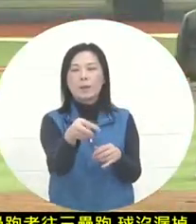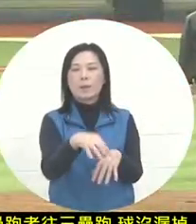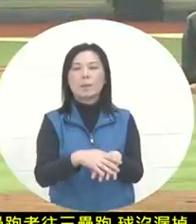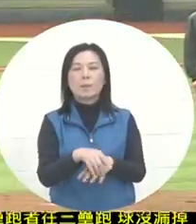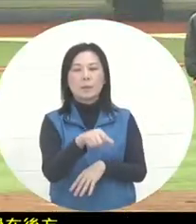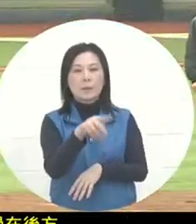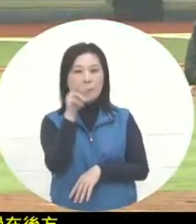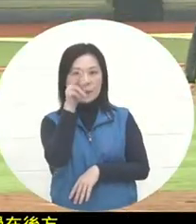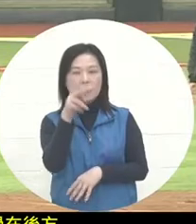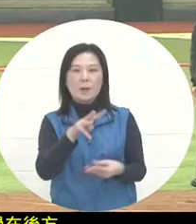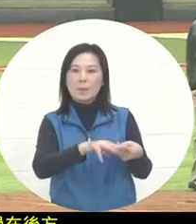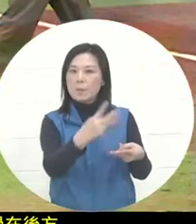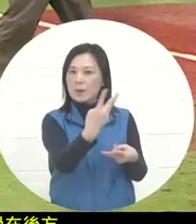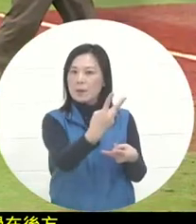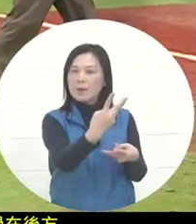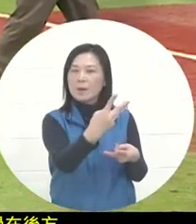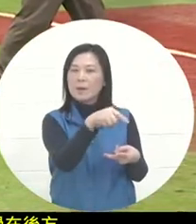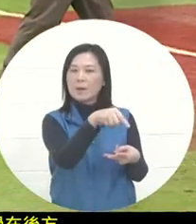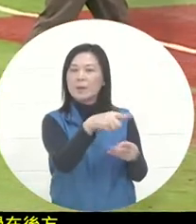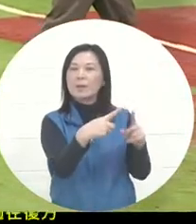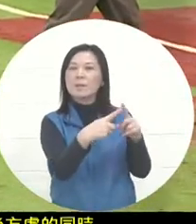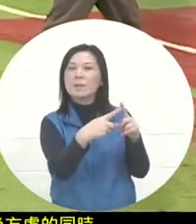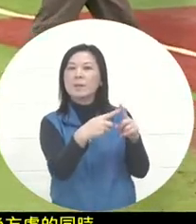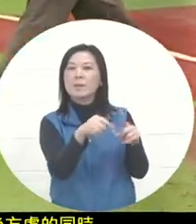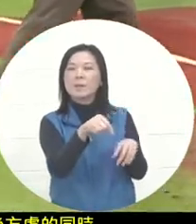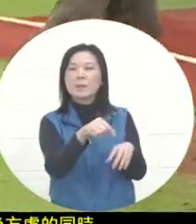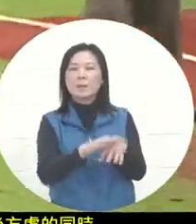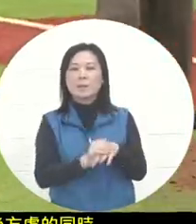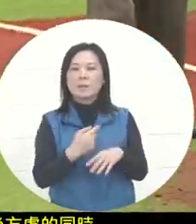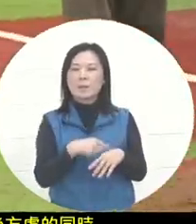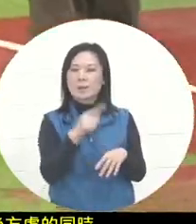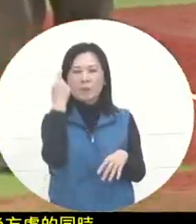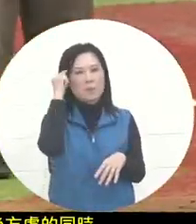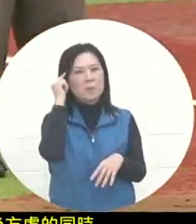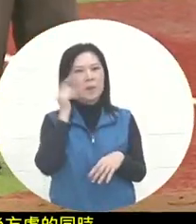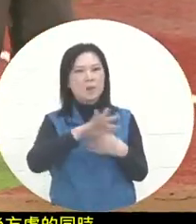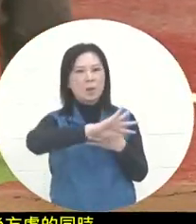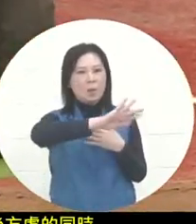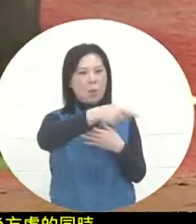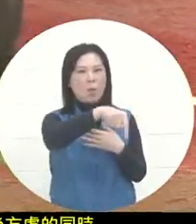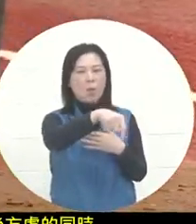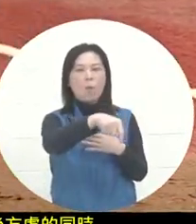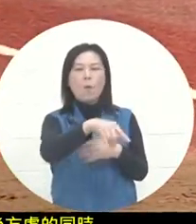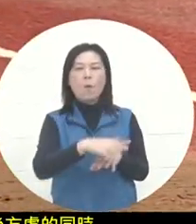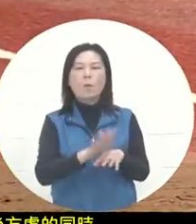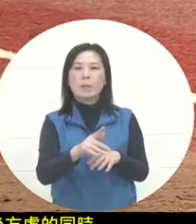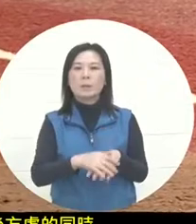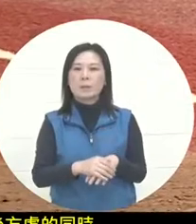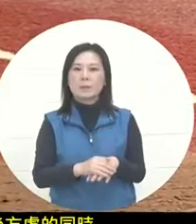this When he looked at the third baseman's movements, he thought that the following followtake might not have been touched at the first time